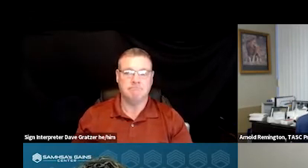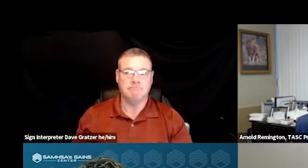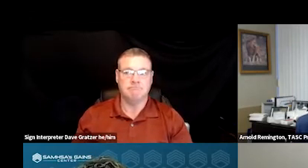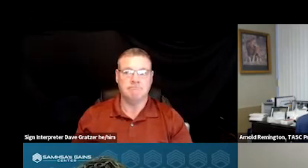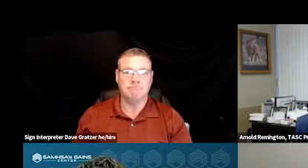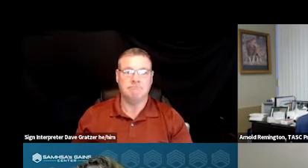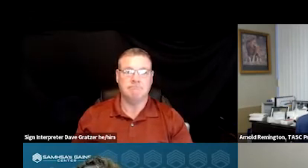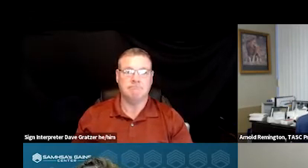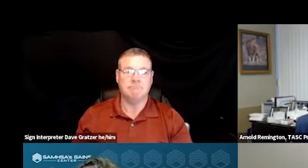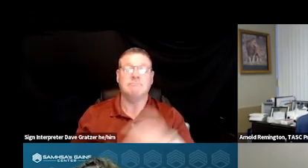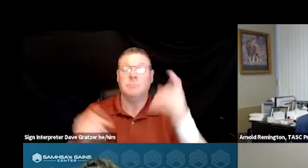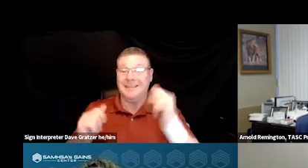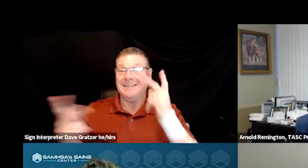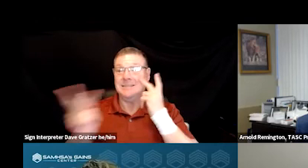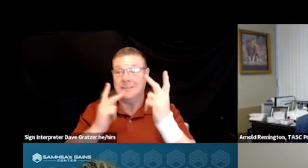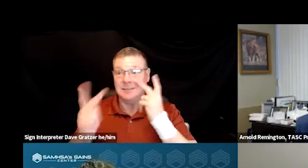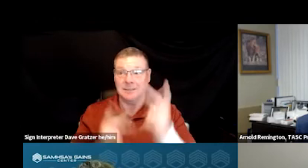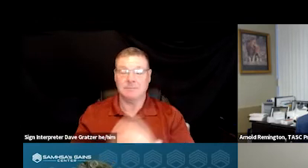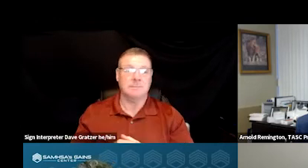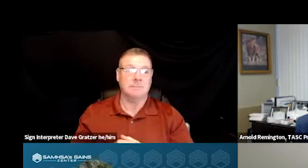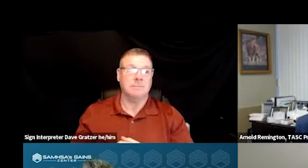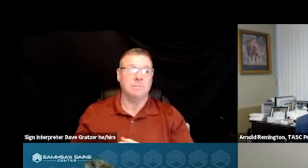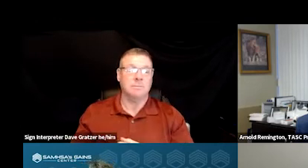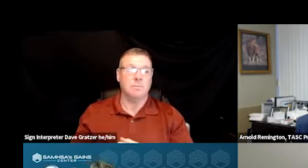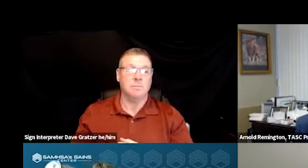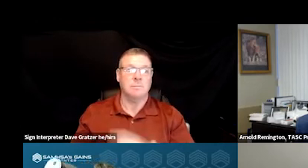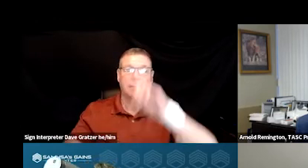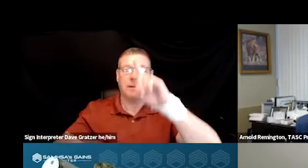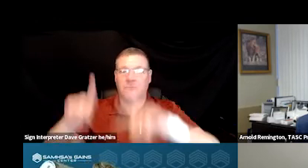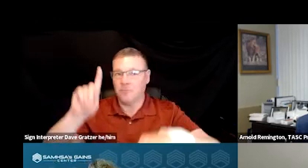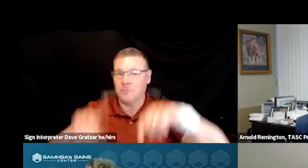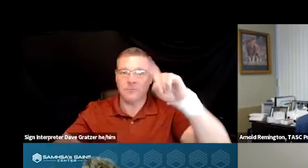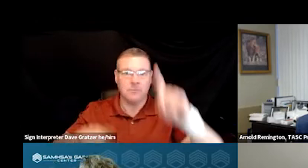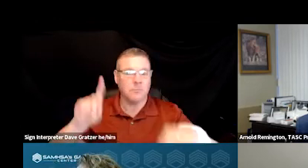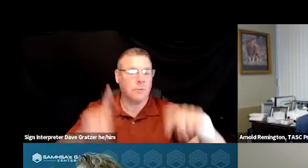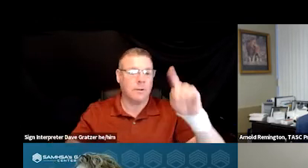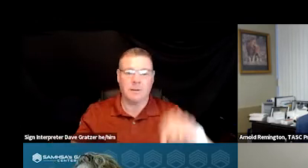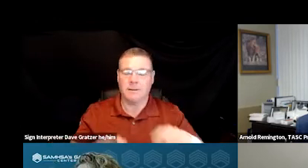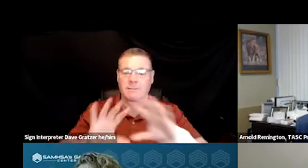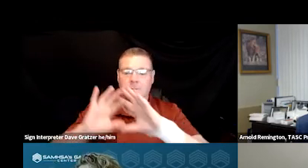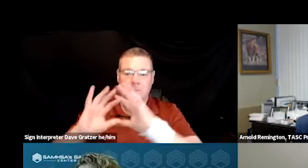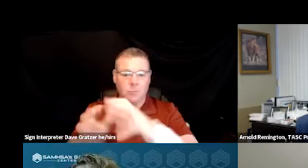So you can see here, just kind of an idea of the variety of entities and stakeholders